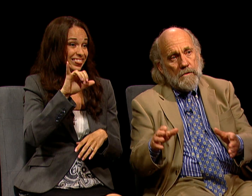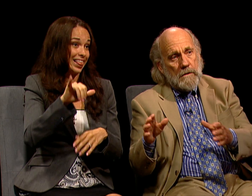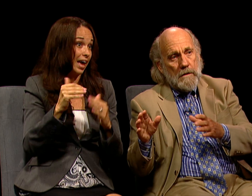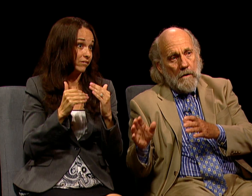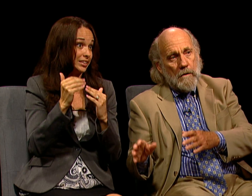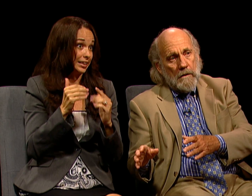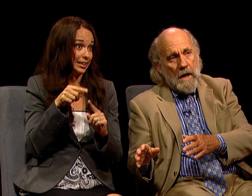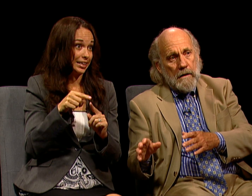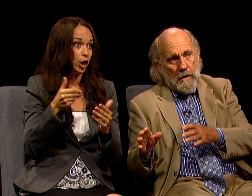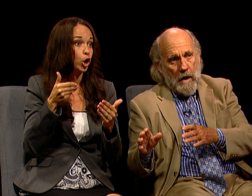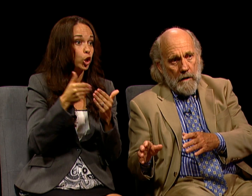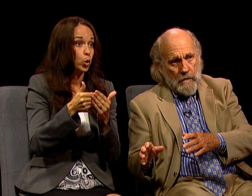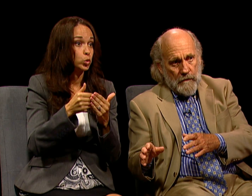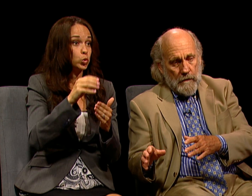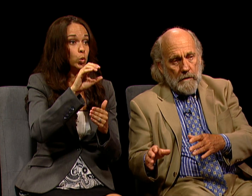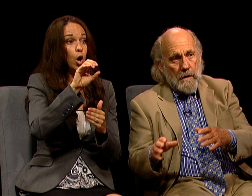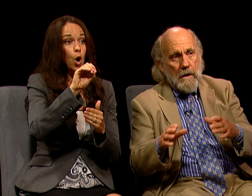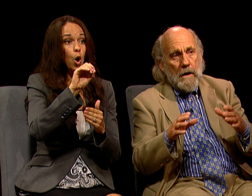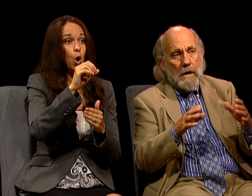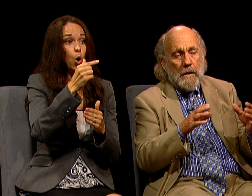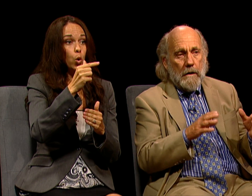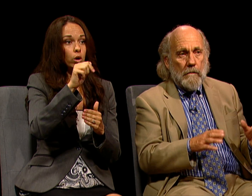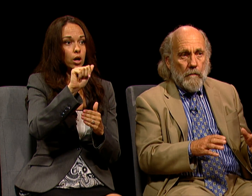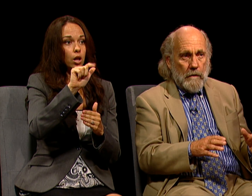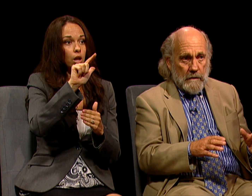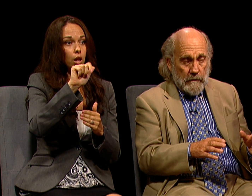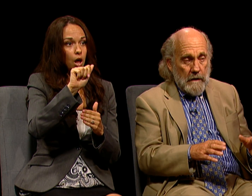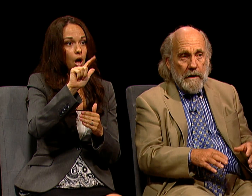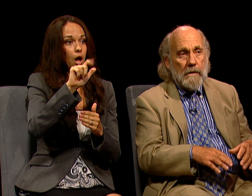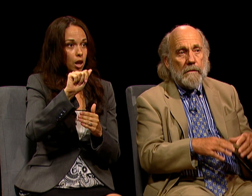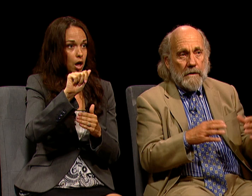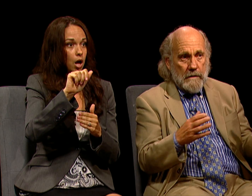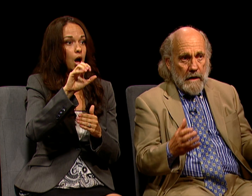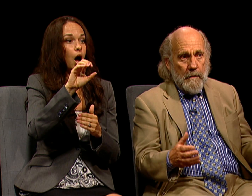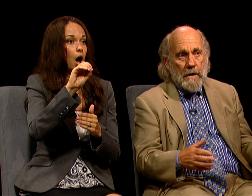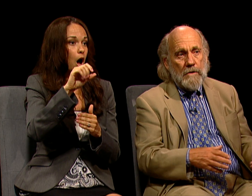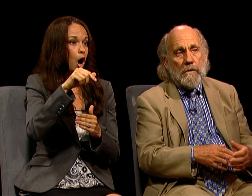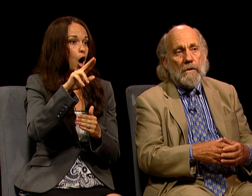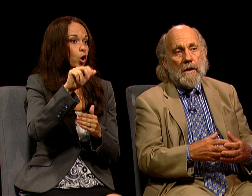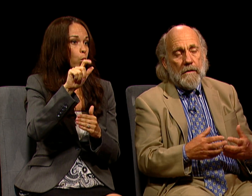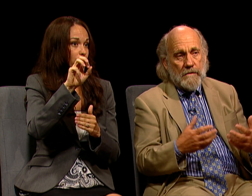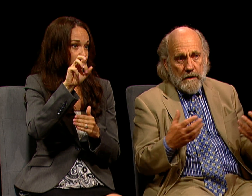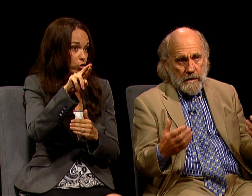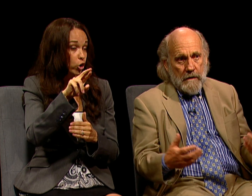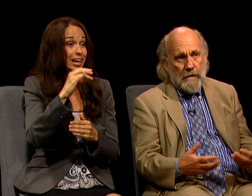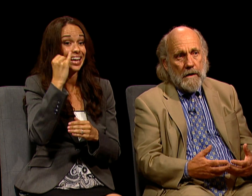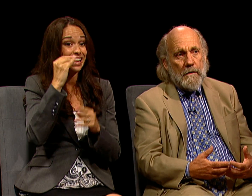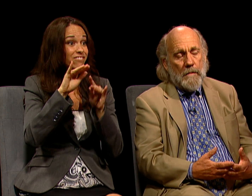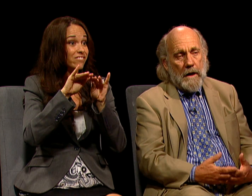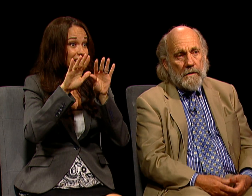TO THE OGALLALA AQUIFER WERE TO LEAK, THE CONTAMINATION COULD HAVE SIGNIFICANT IMPACTS